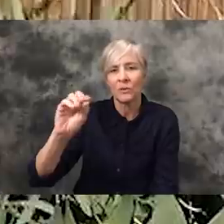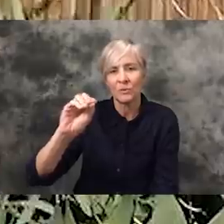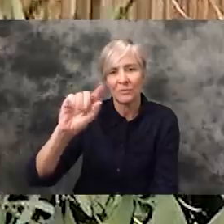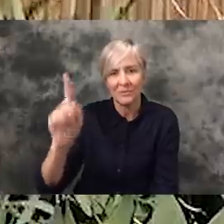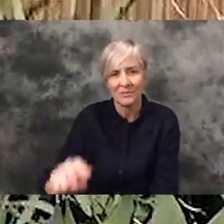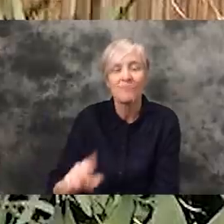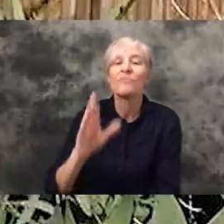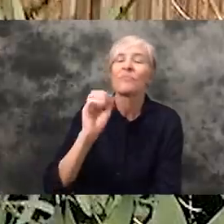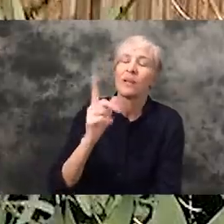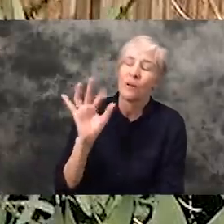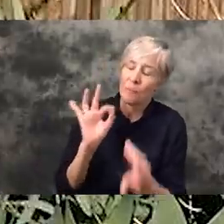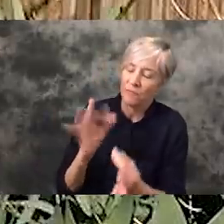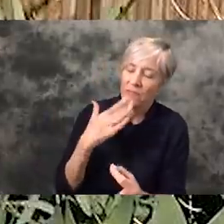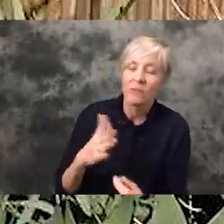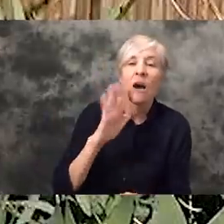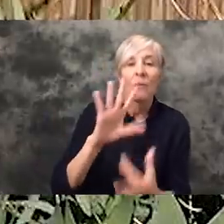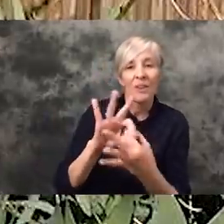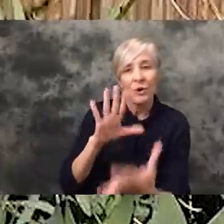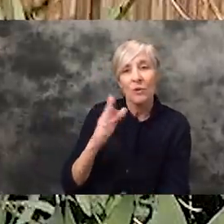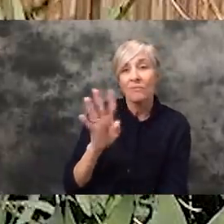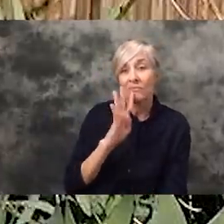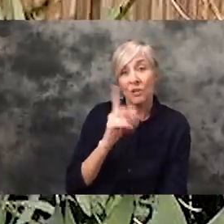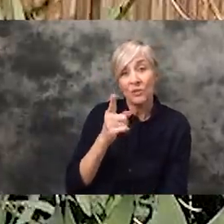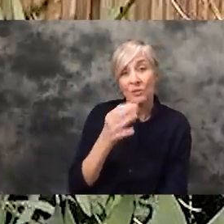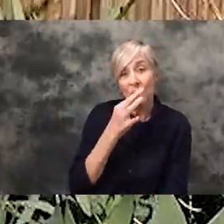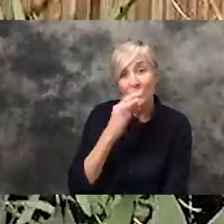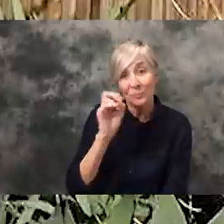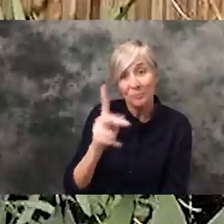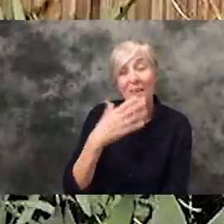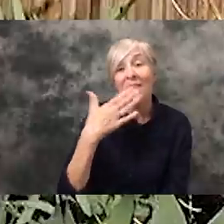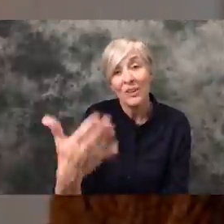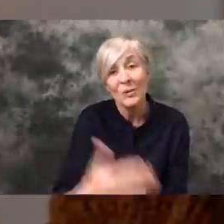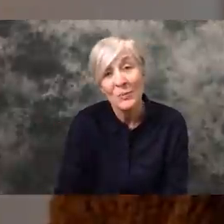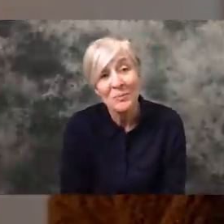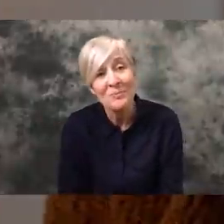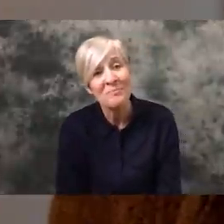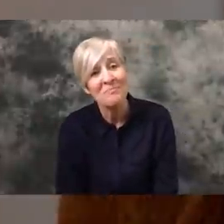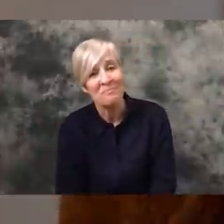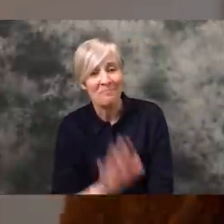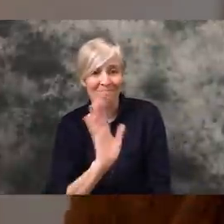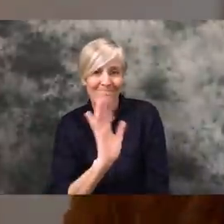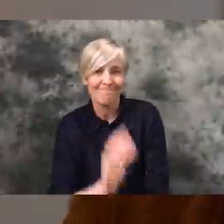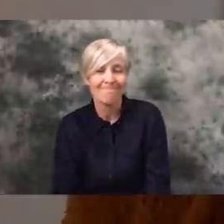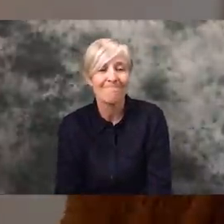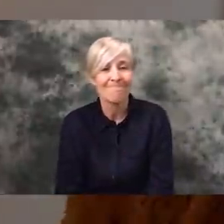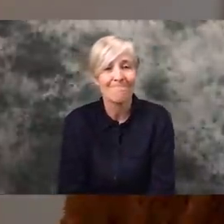Okay. Well, I'll let you go and I'll talk to you soon. Thanks, Mallory. Thanks! Bye.